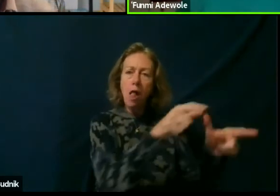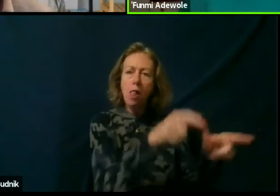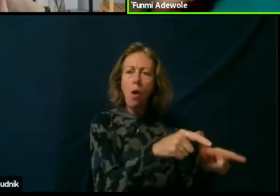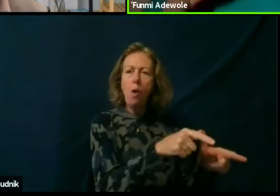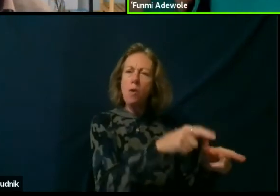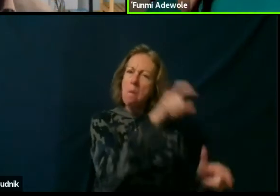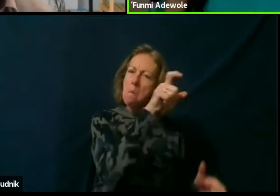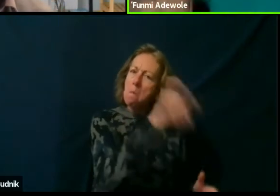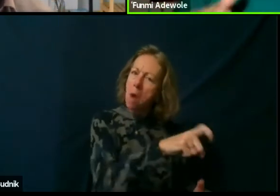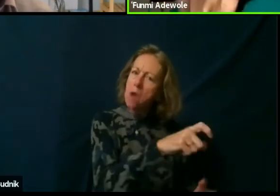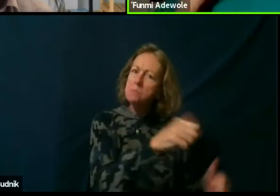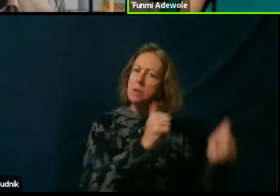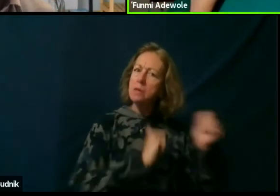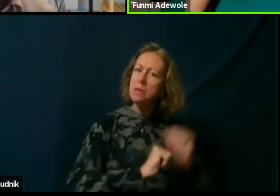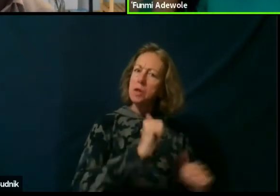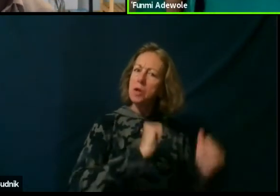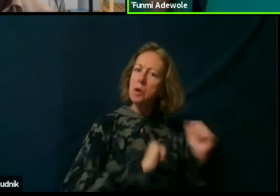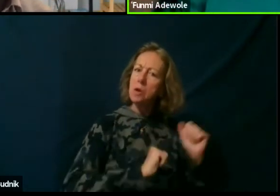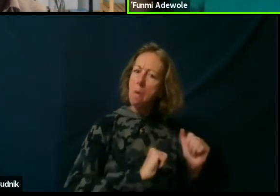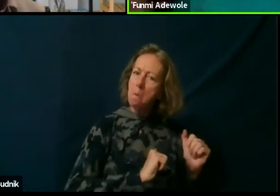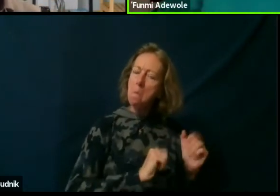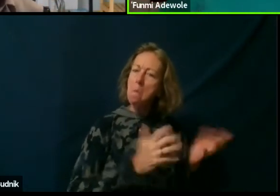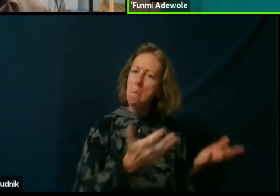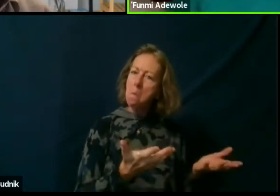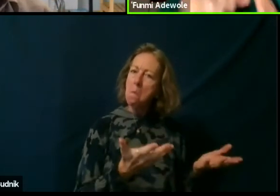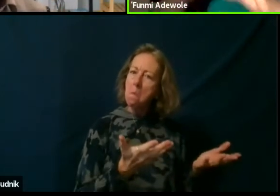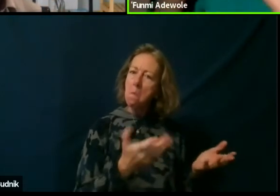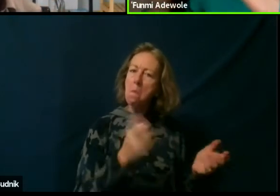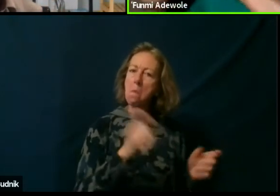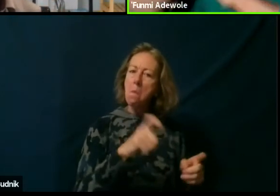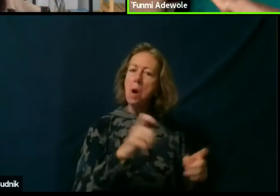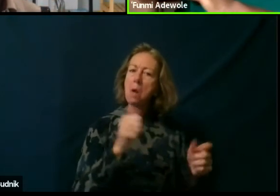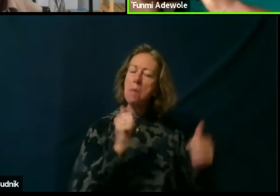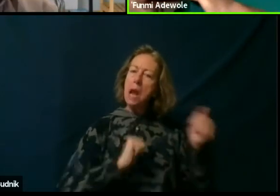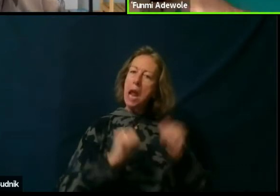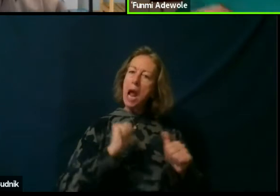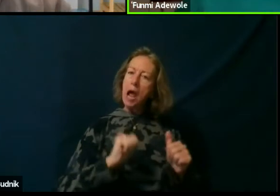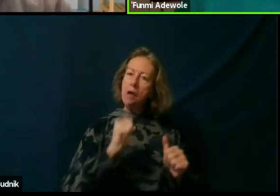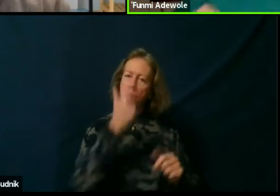or it must be an activist piece because it is in this venue, you know.